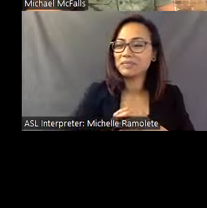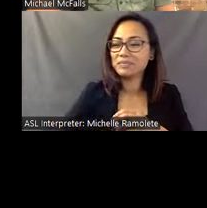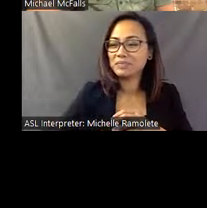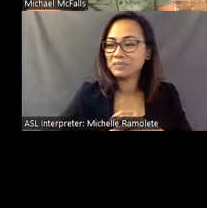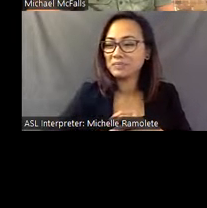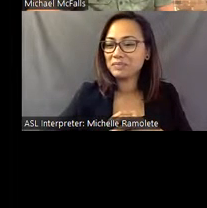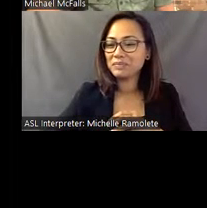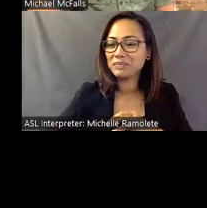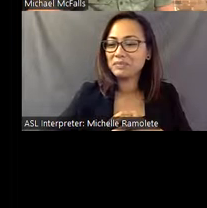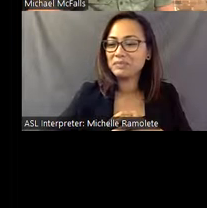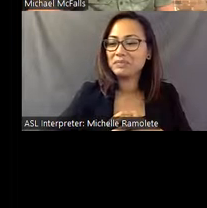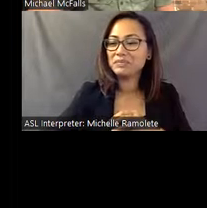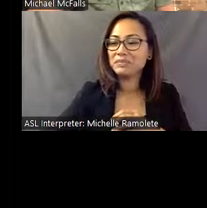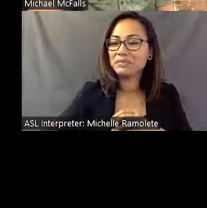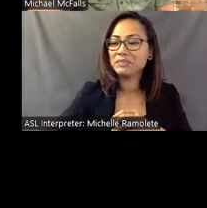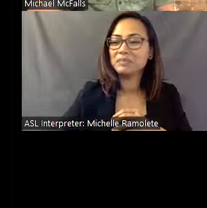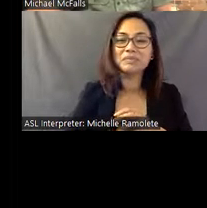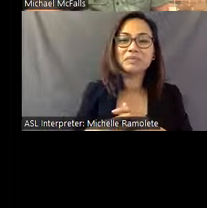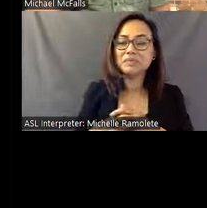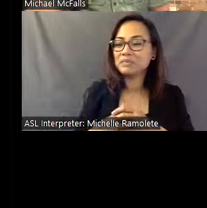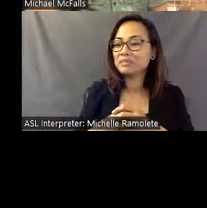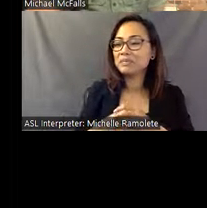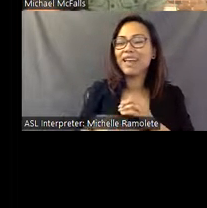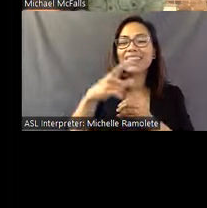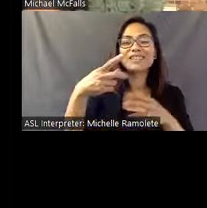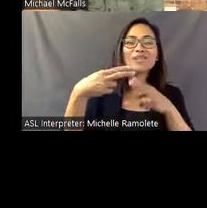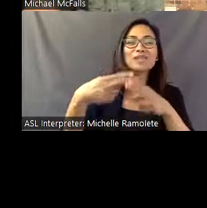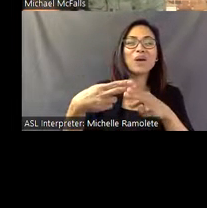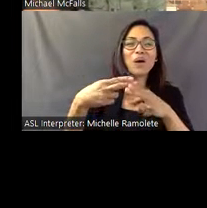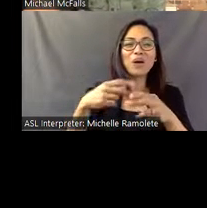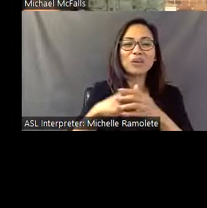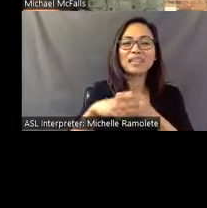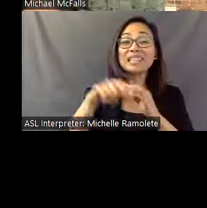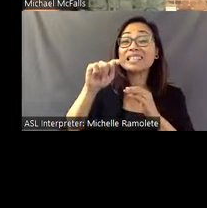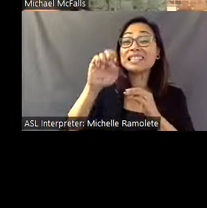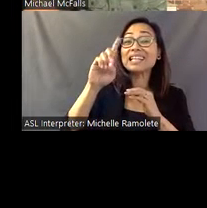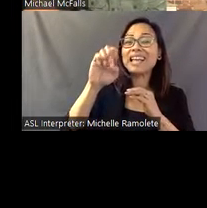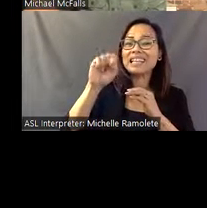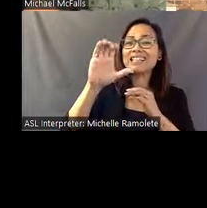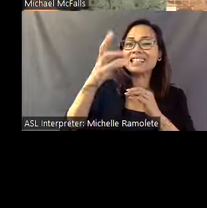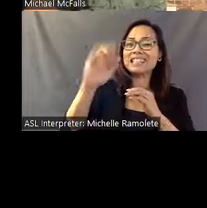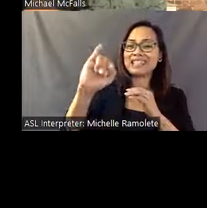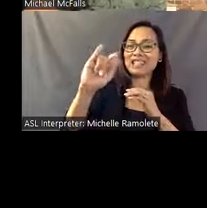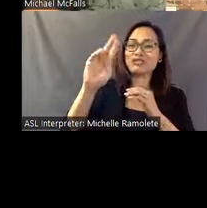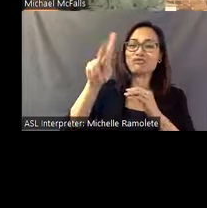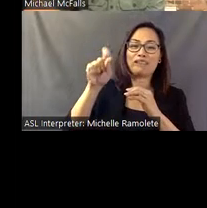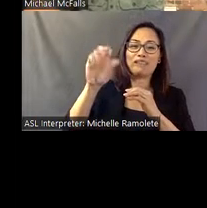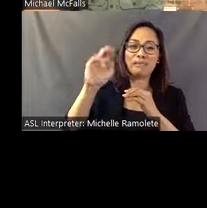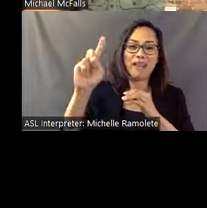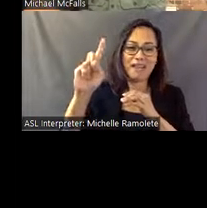So this is called Tedeschi Trucks Band "I Am the Moon: Episode I. Crescent," and the